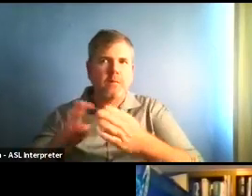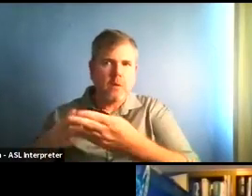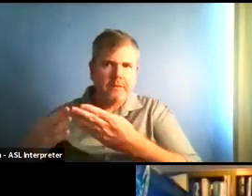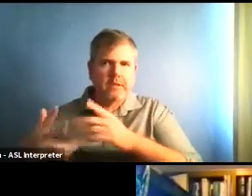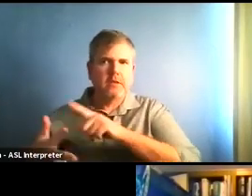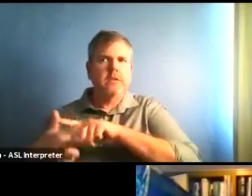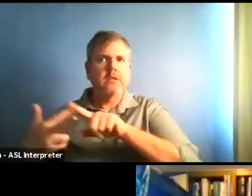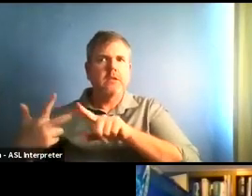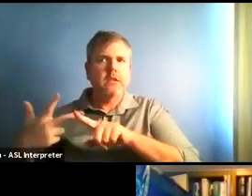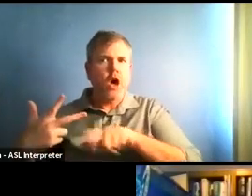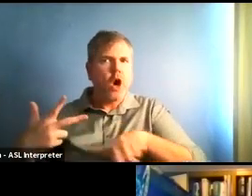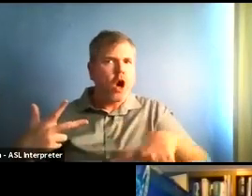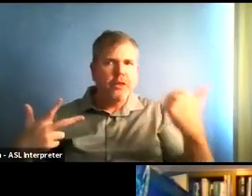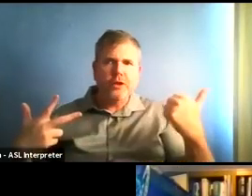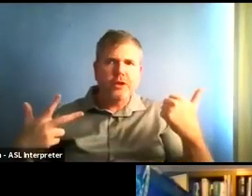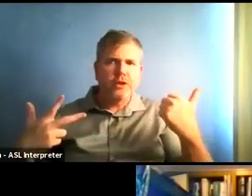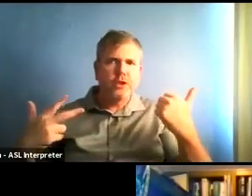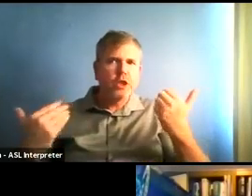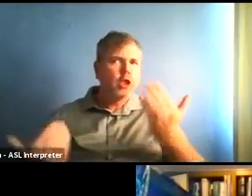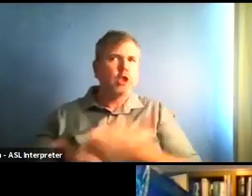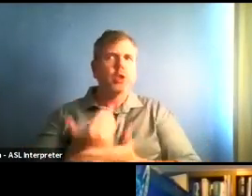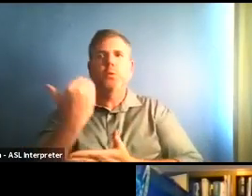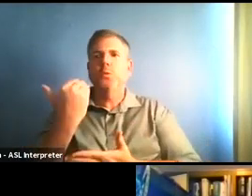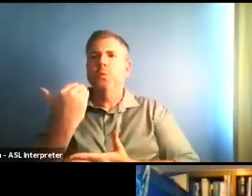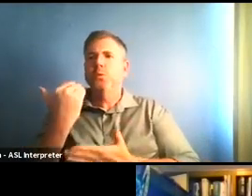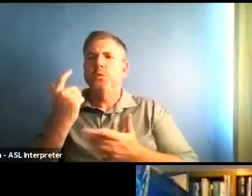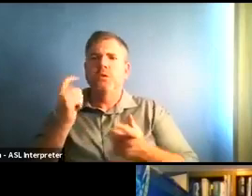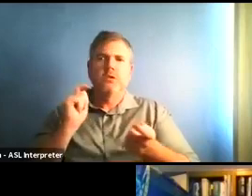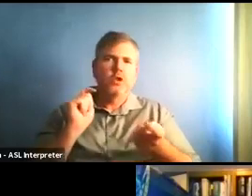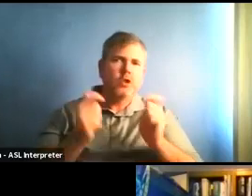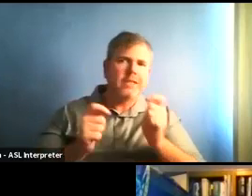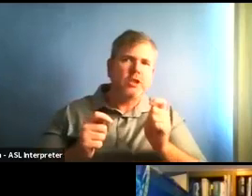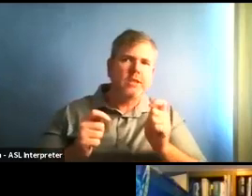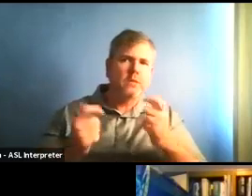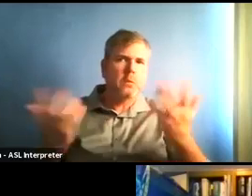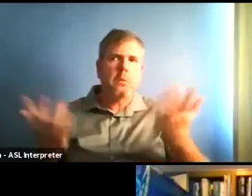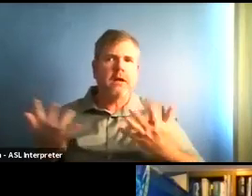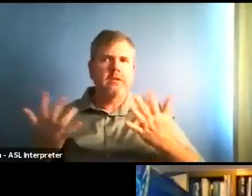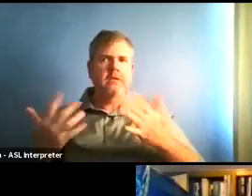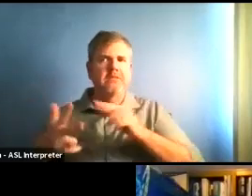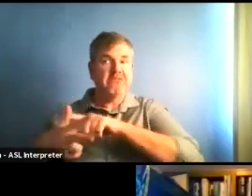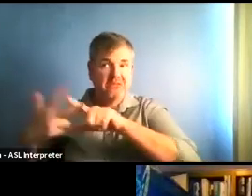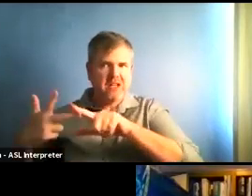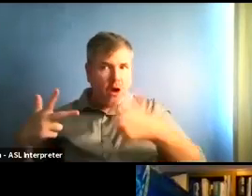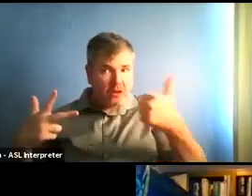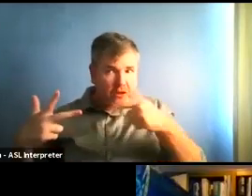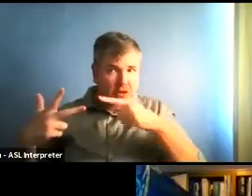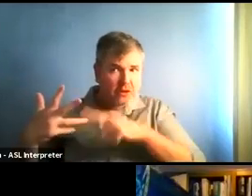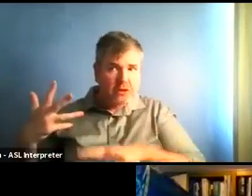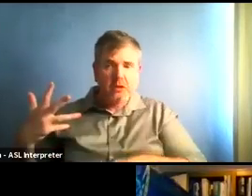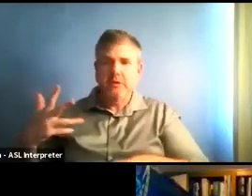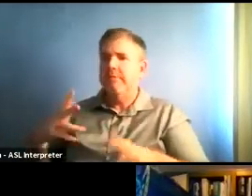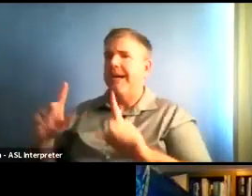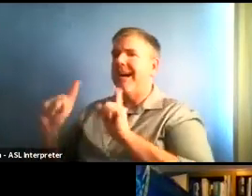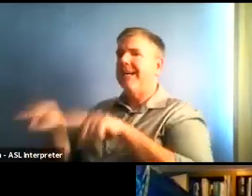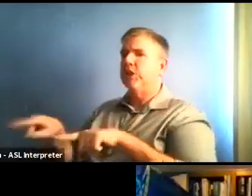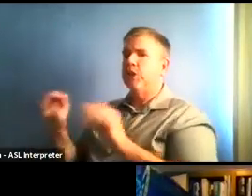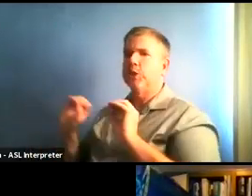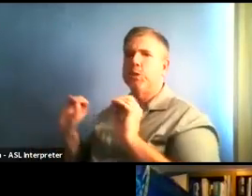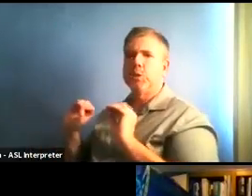order to bring it in line with the state requirement, really nothing else? Those are kind of the key things that have been highlighted.